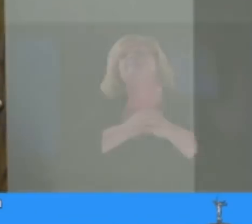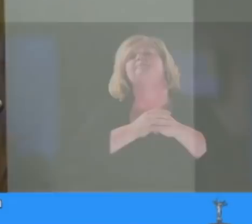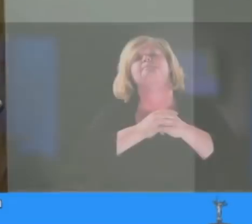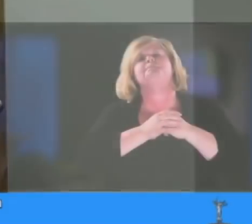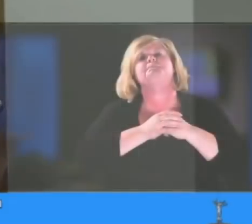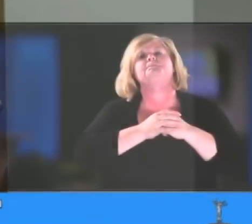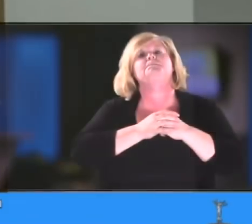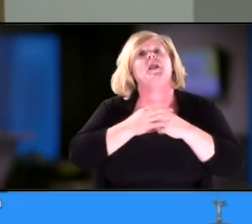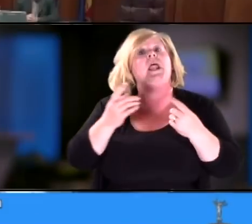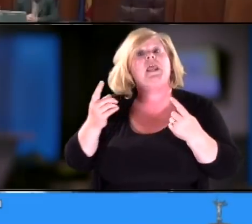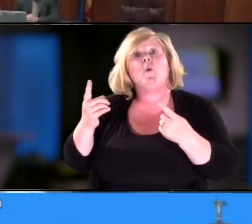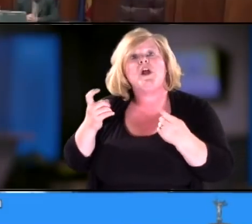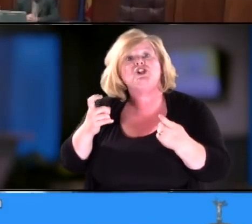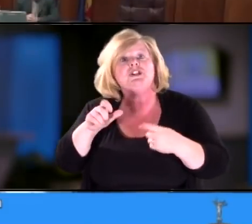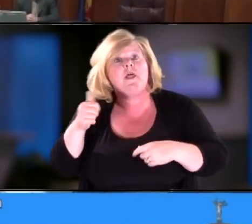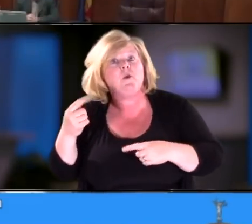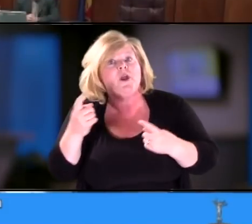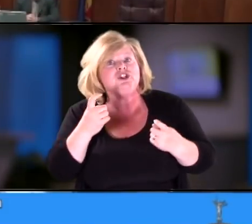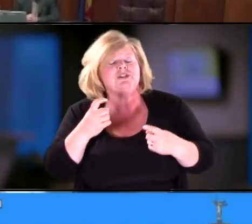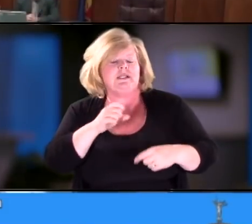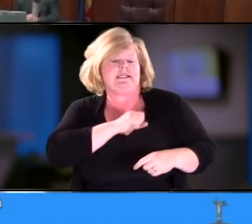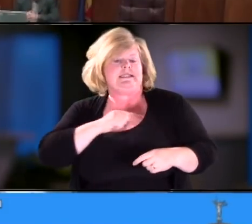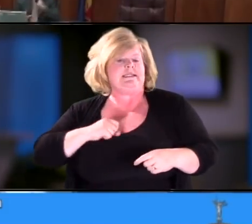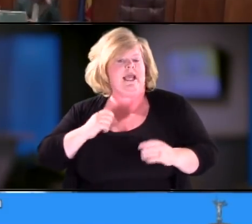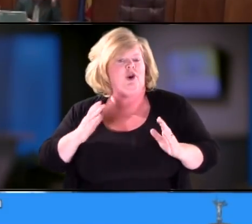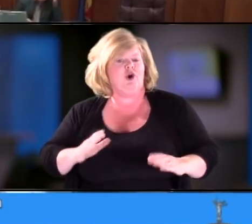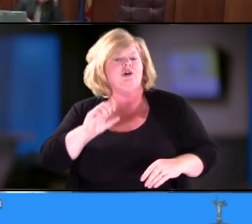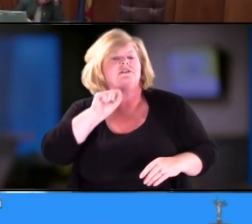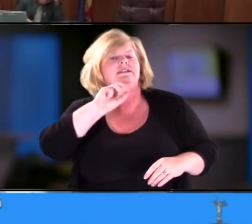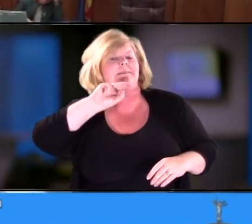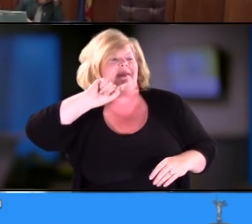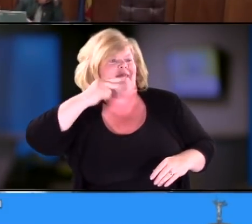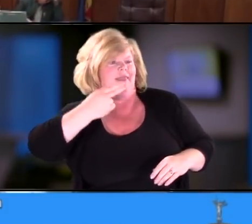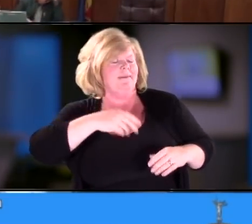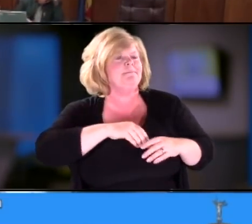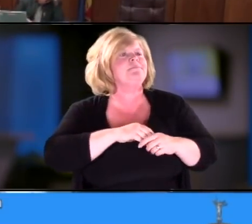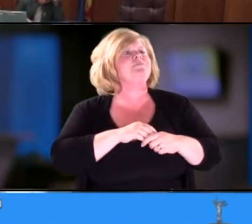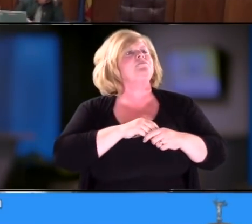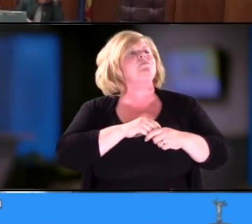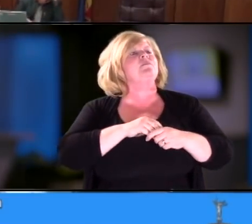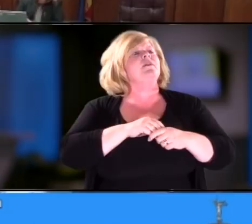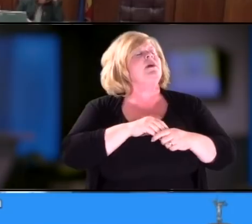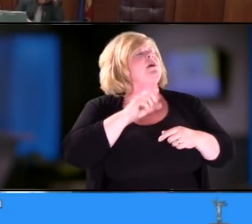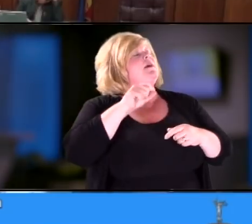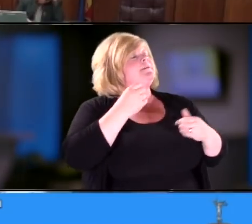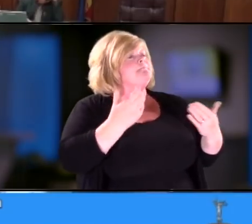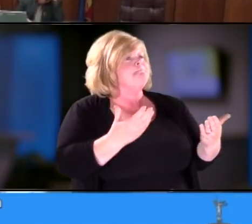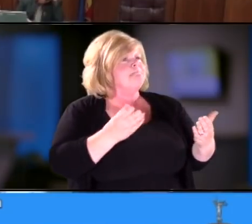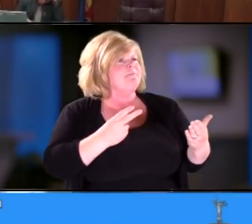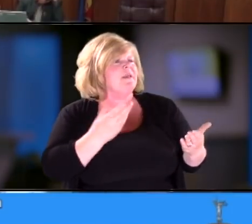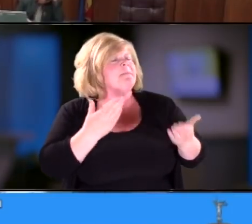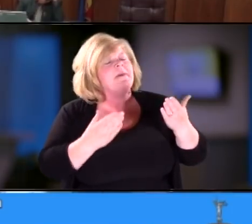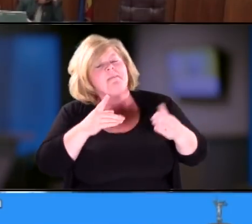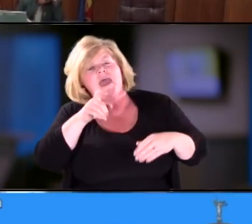Chair: Any other questions? Yes, Senator Smith. Sen. Smith: Thank you, Mr. Chairman. And this might be for Annette too,